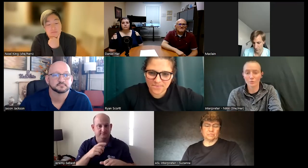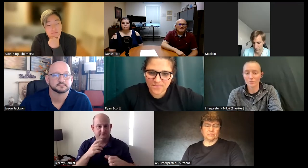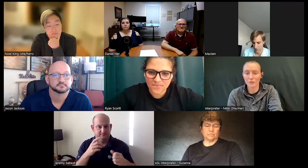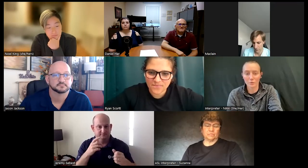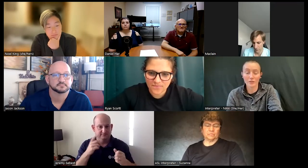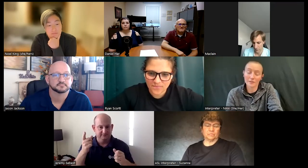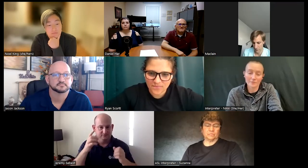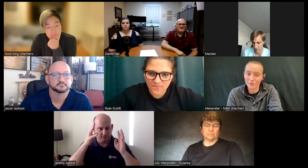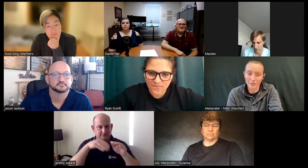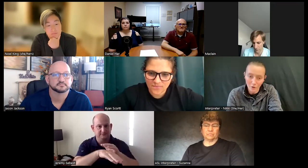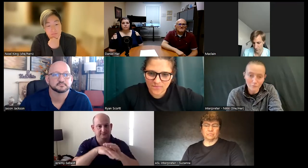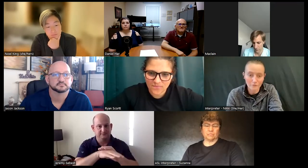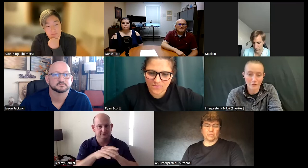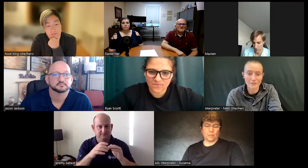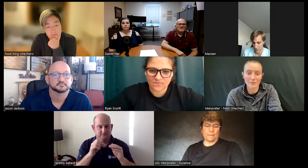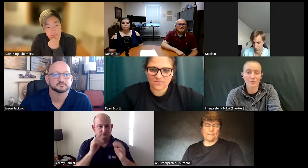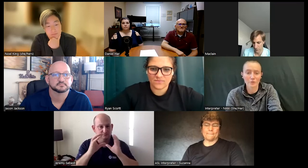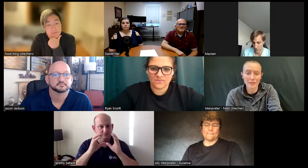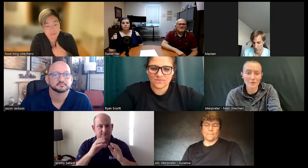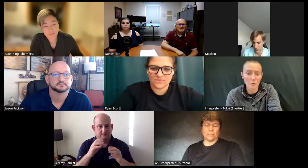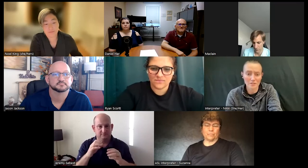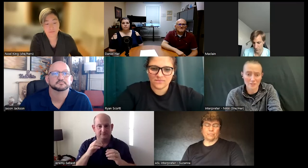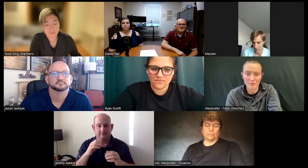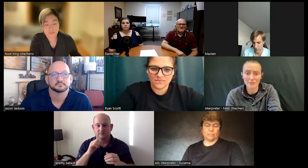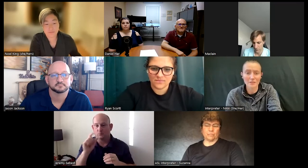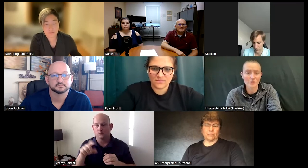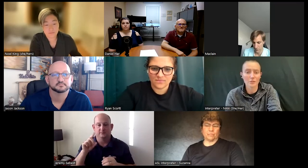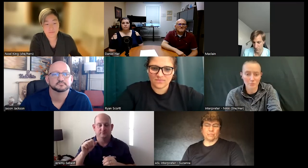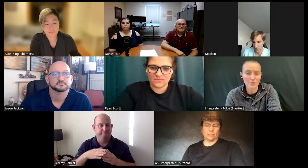you know during coven for example creating more accessibility to be able